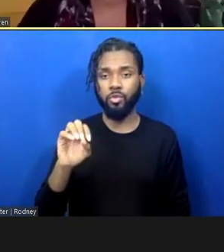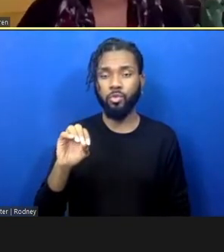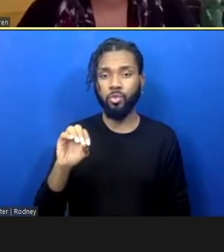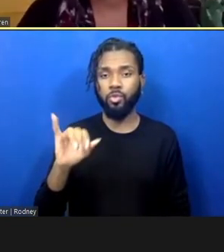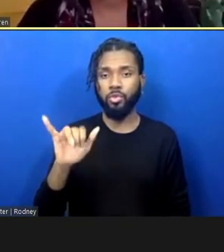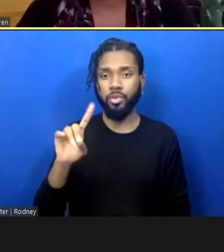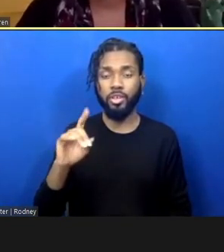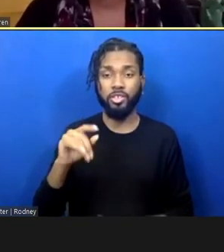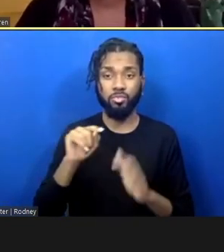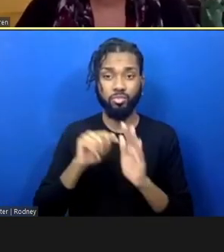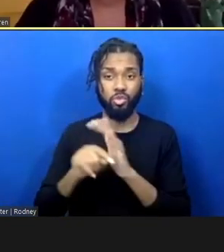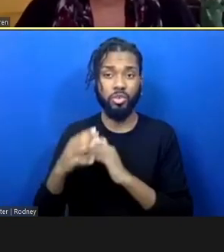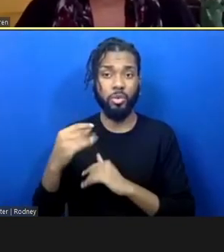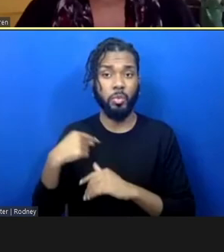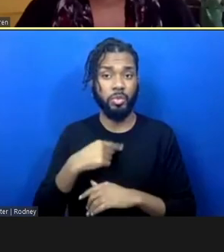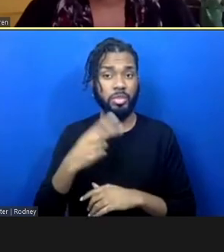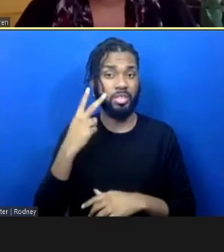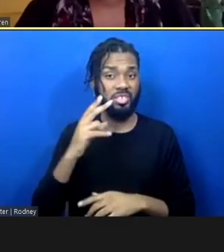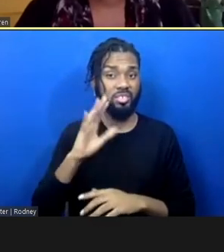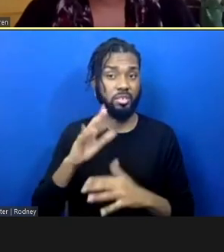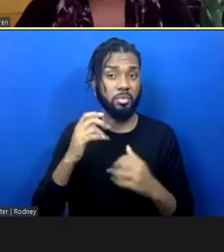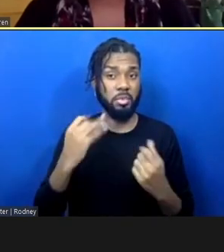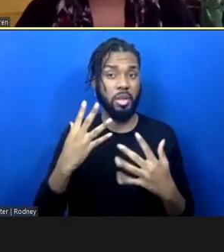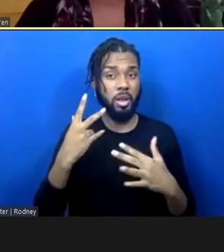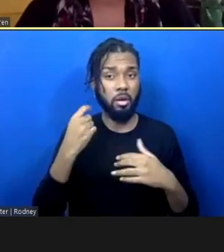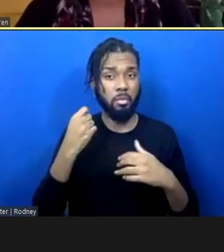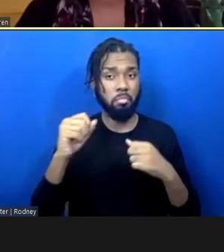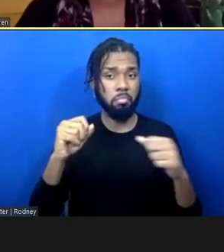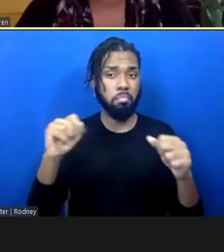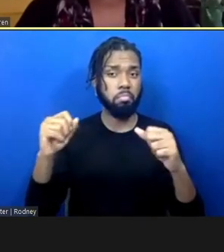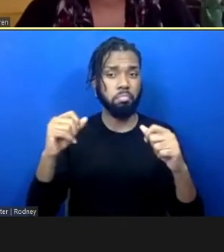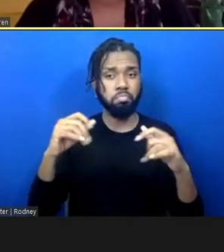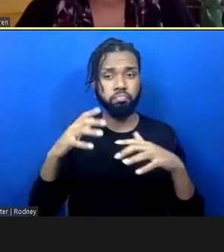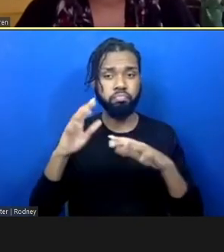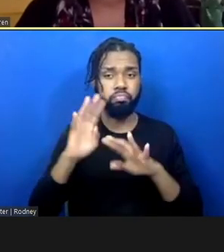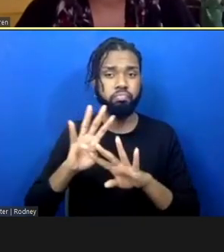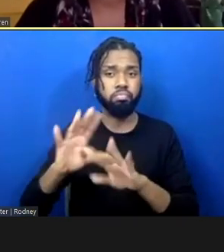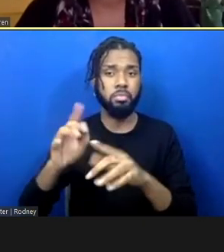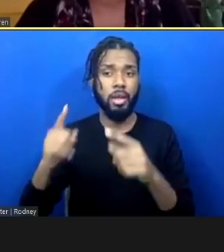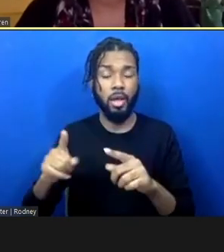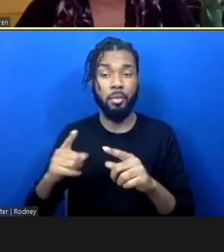of uprisings, the ability that we had to develop this infrastructure increased